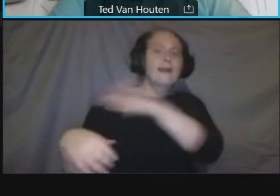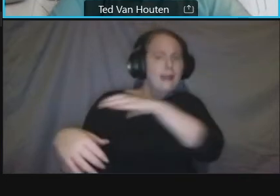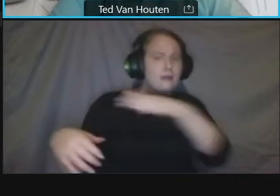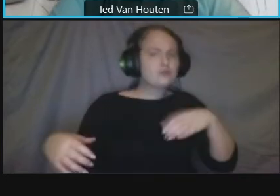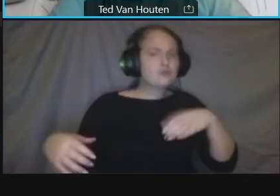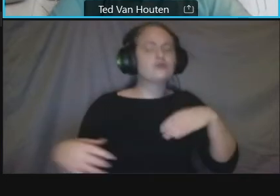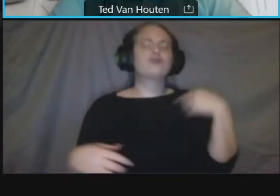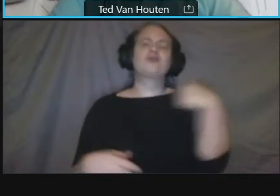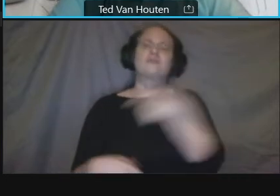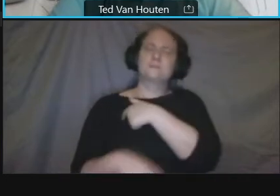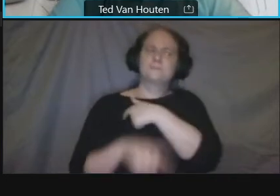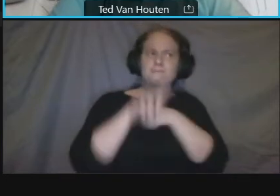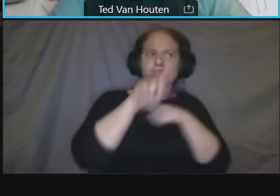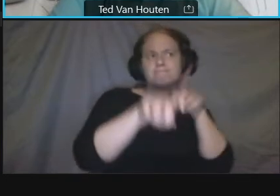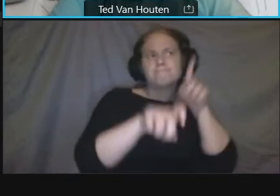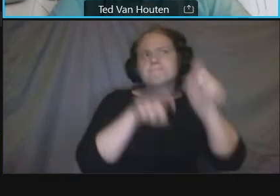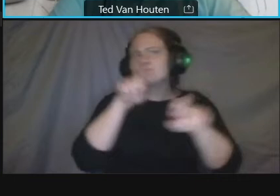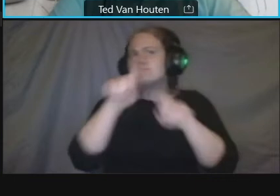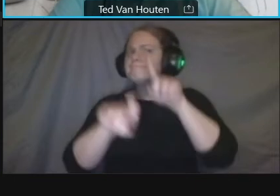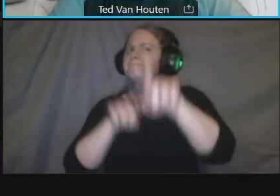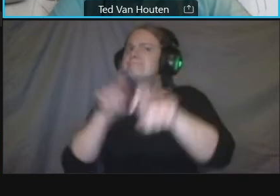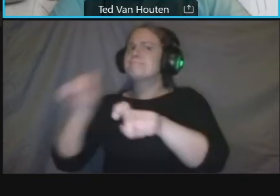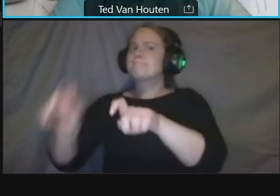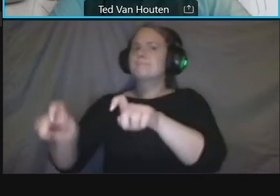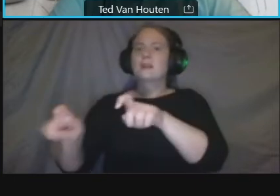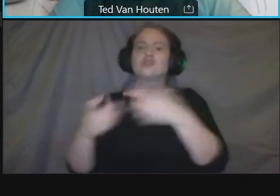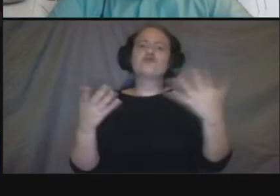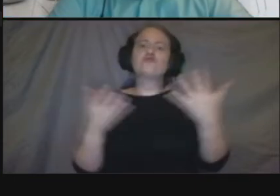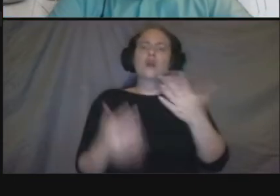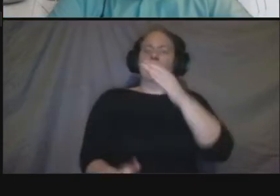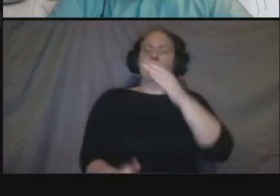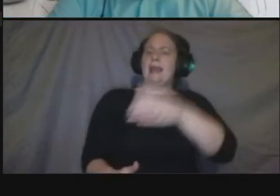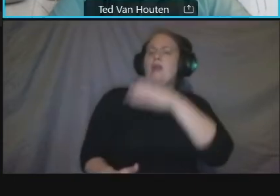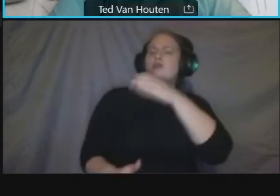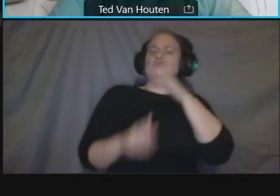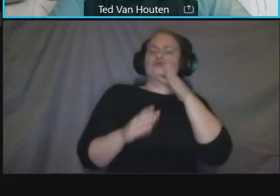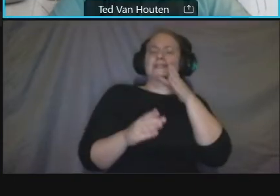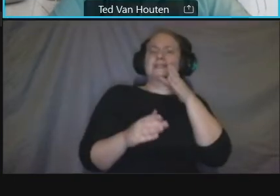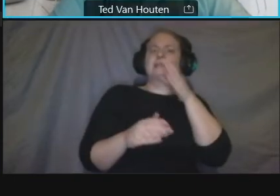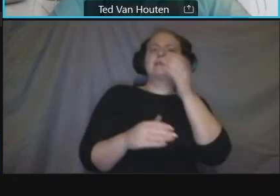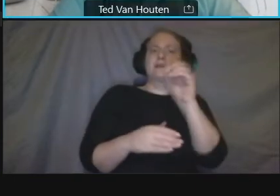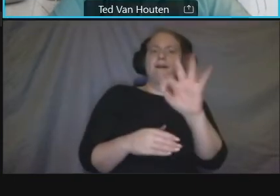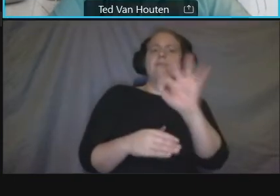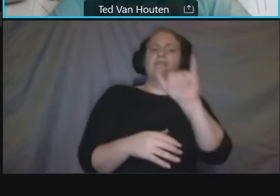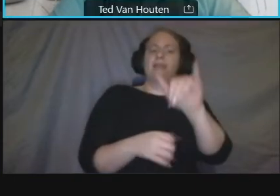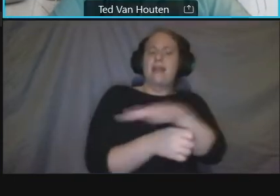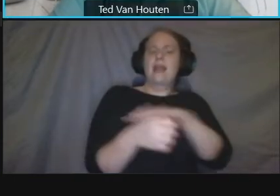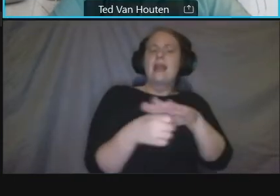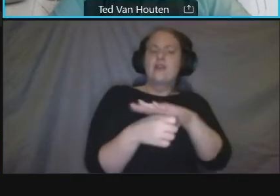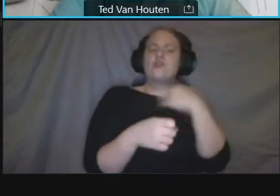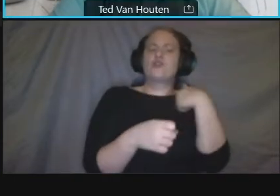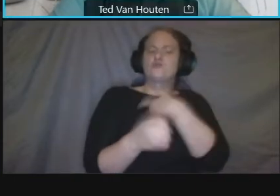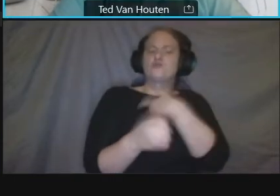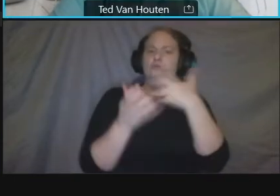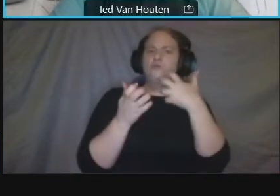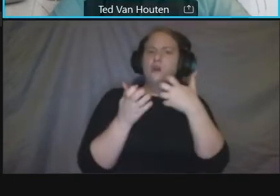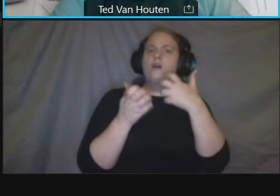question of them as well um but i think at this point with with that aspect you know